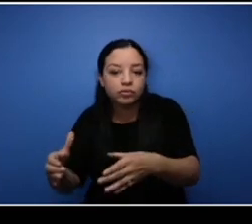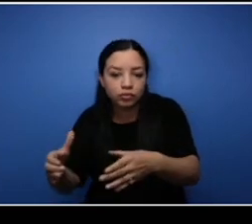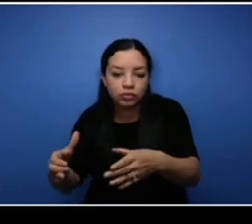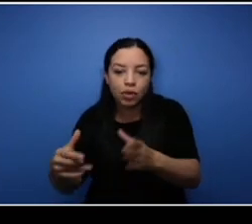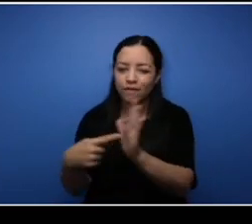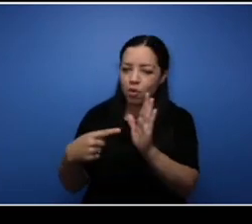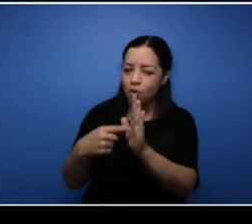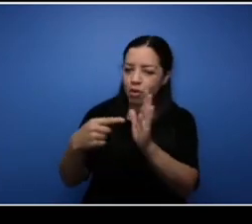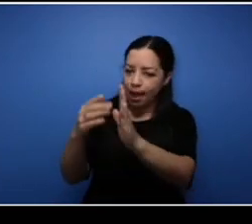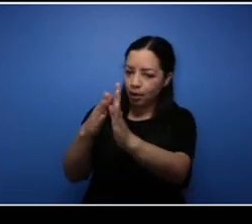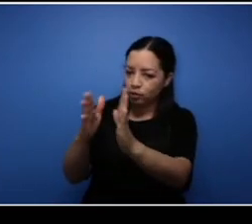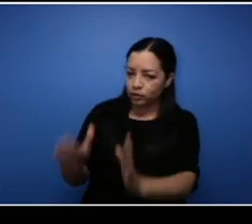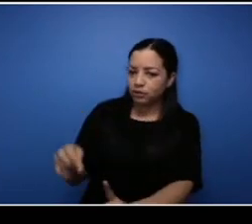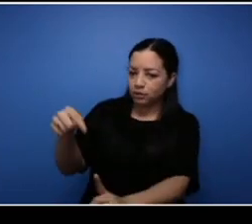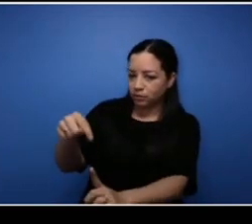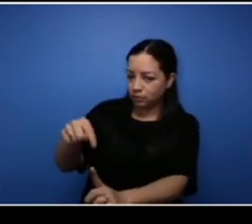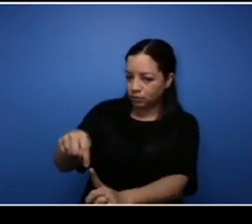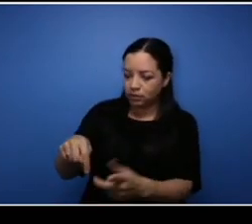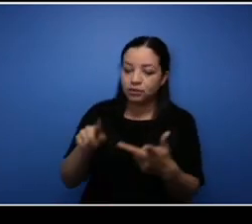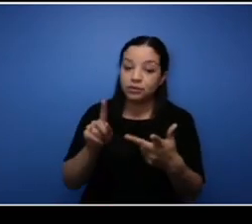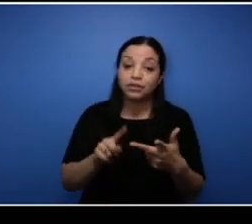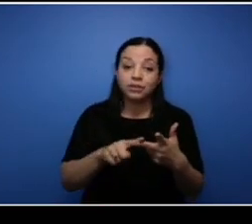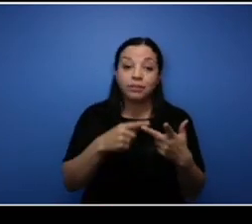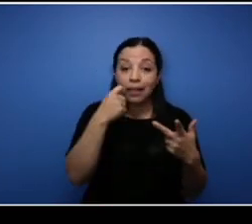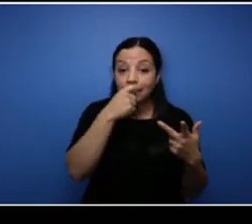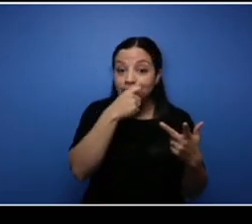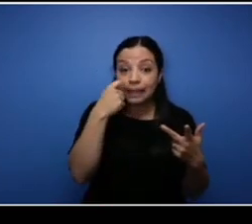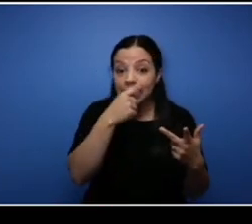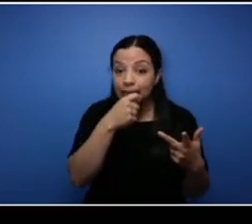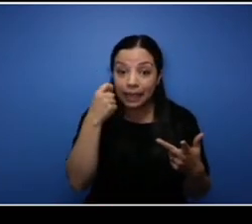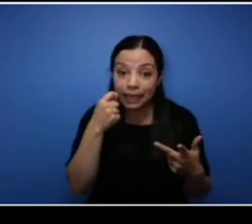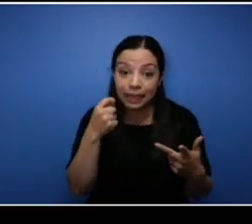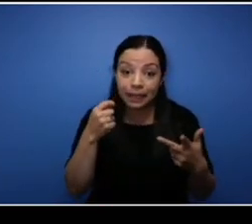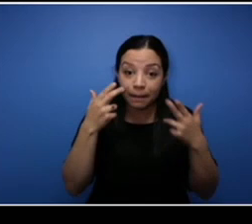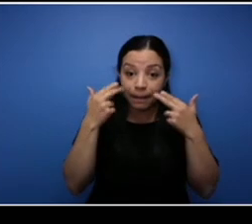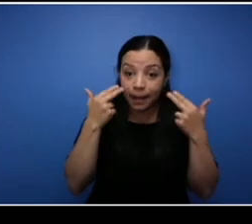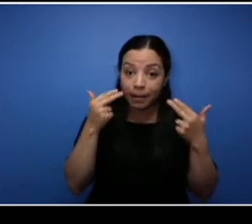and for my lipstick line I'm just going to be adding more products, more colors, more